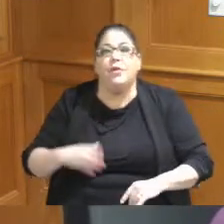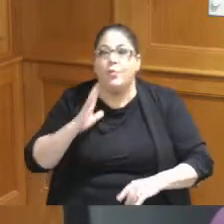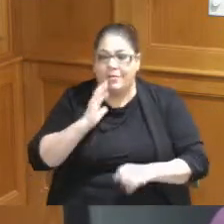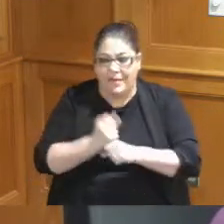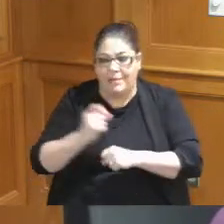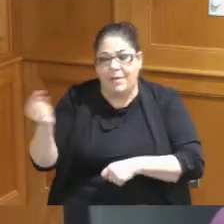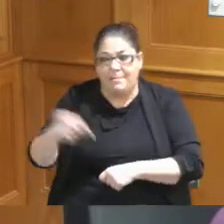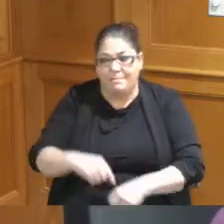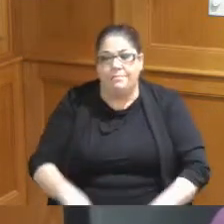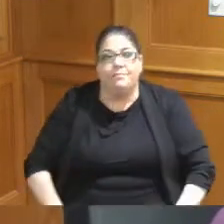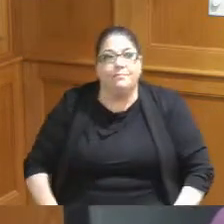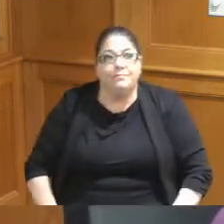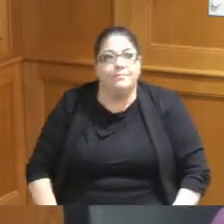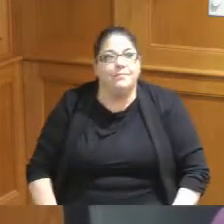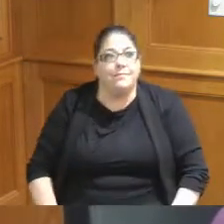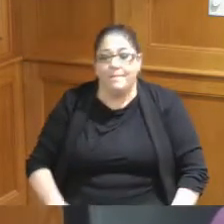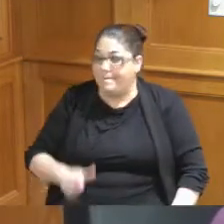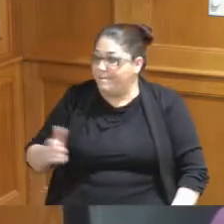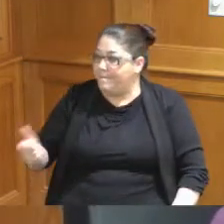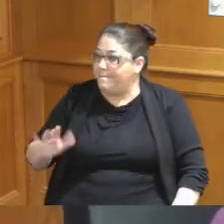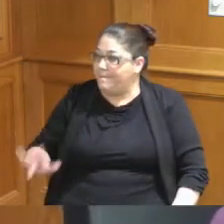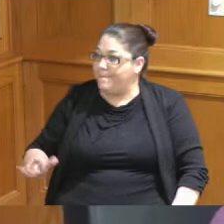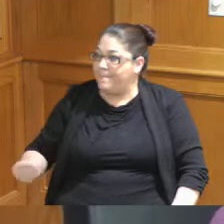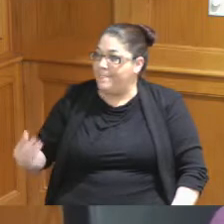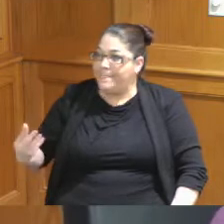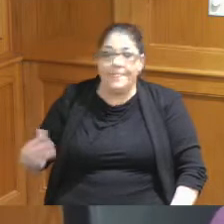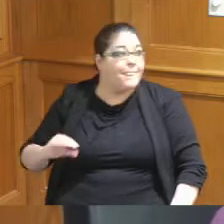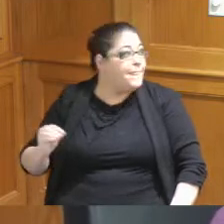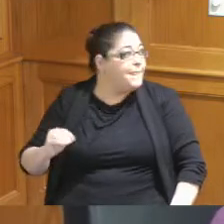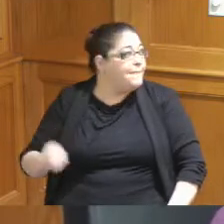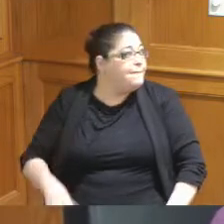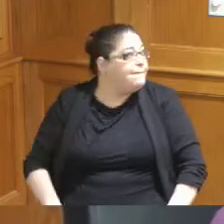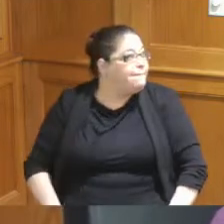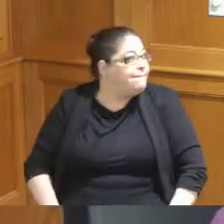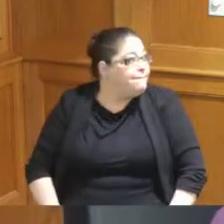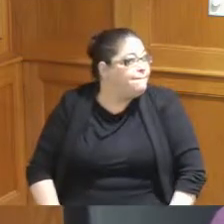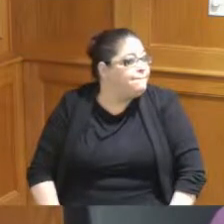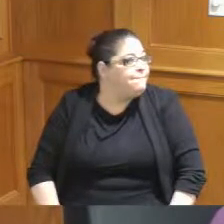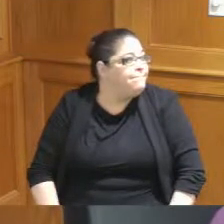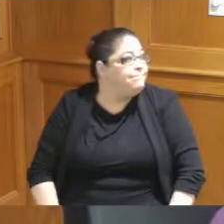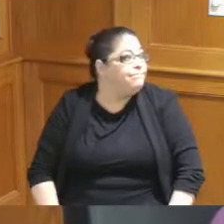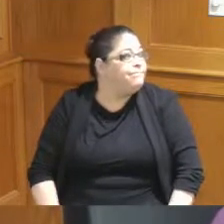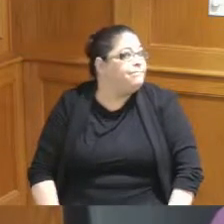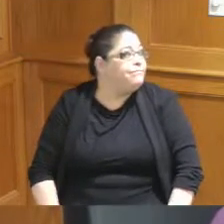here yep Commissioner Dumas you had your light on no comments all right we'll miss it too much